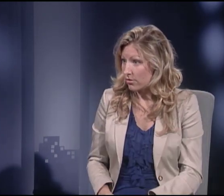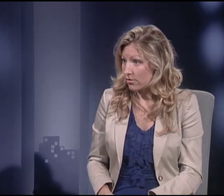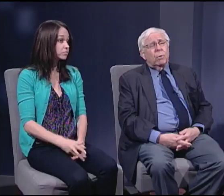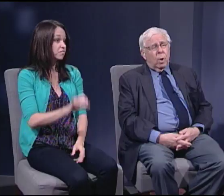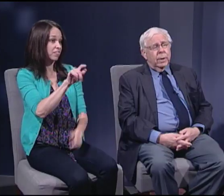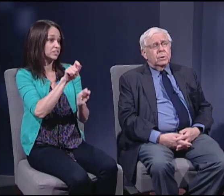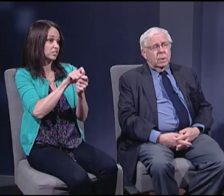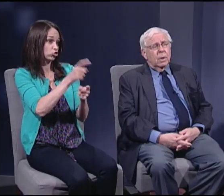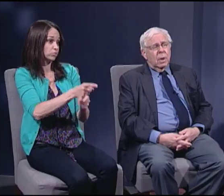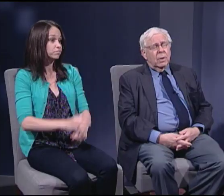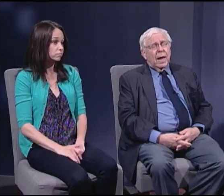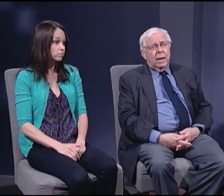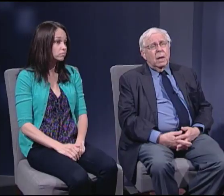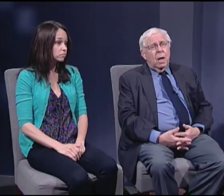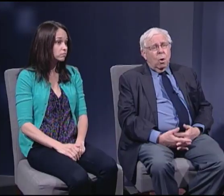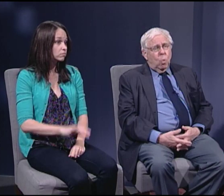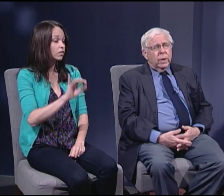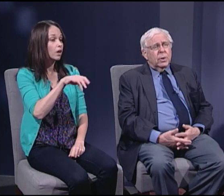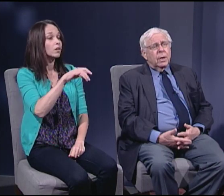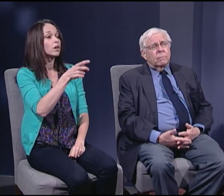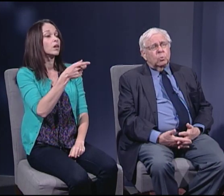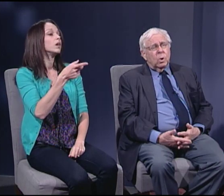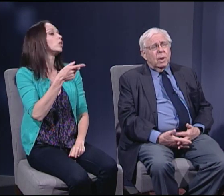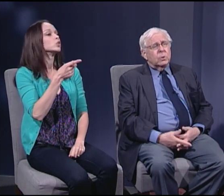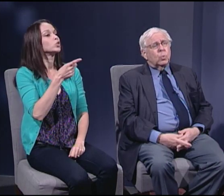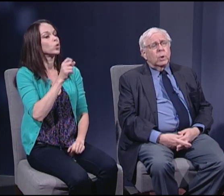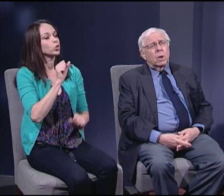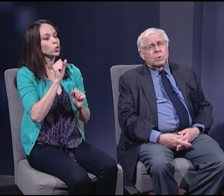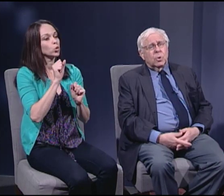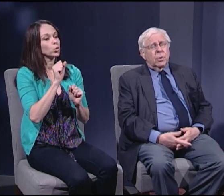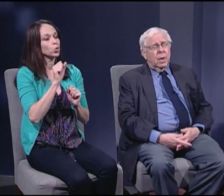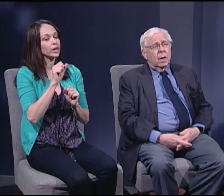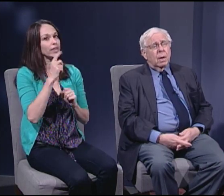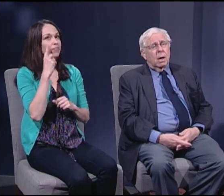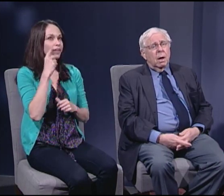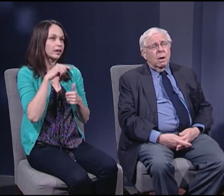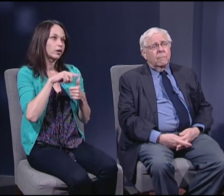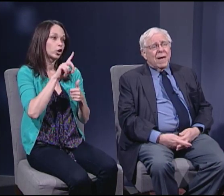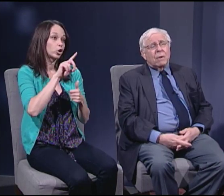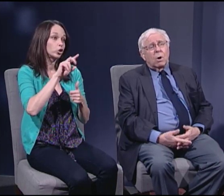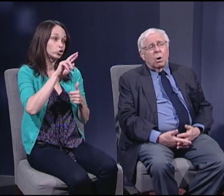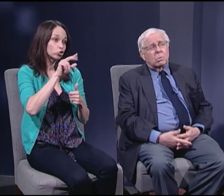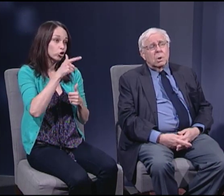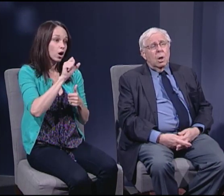No, that's exactly right, that one can think of drugs, we can also think of alcohol.